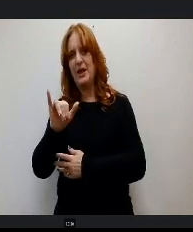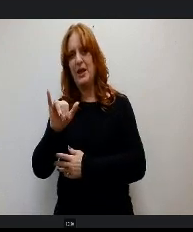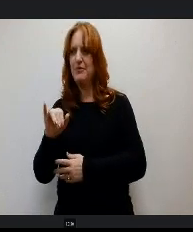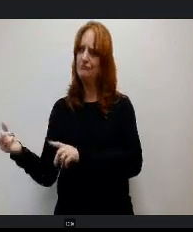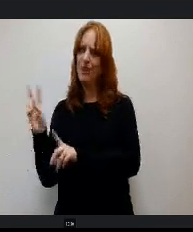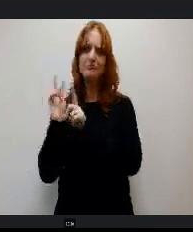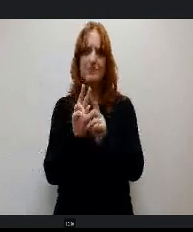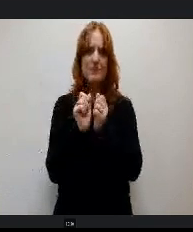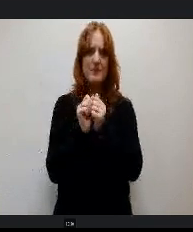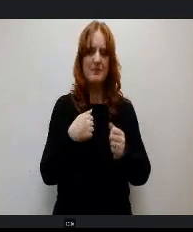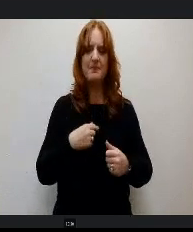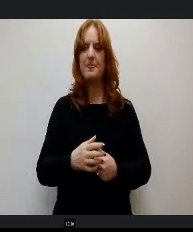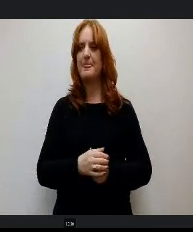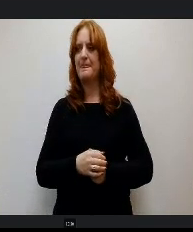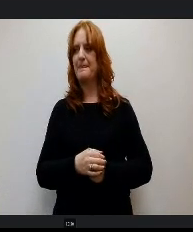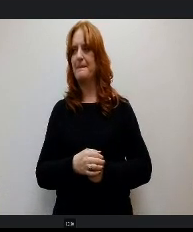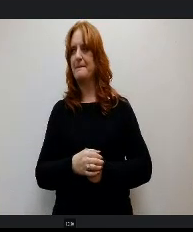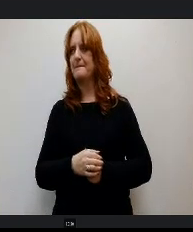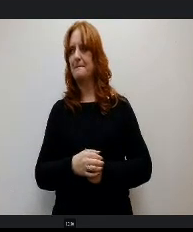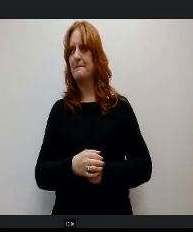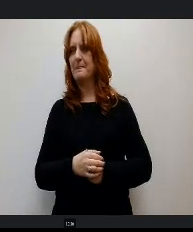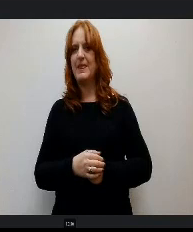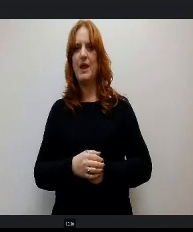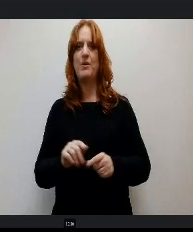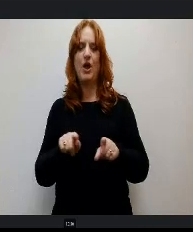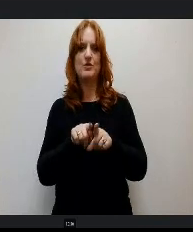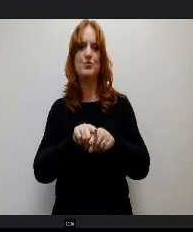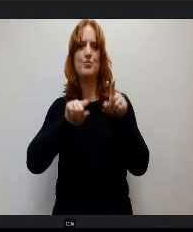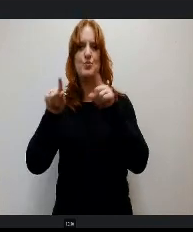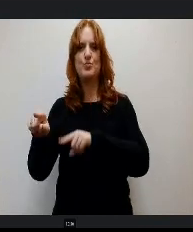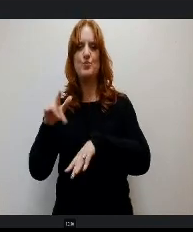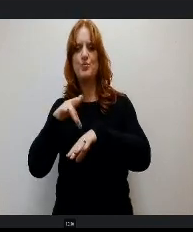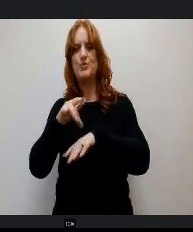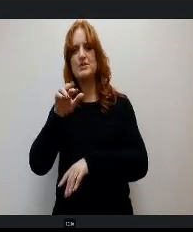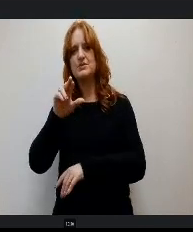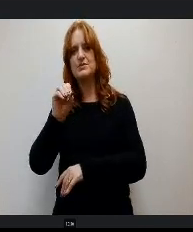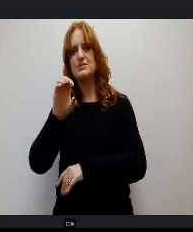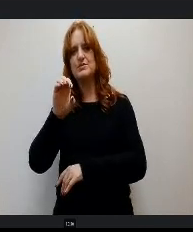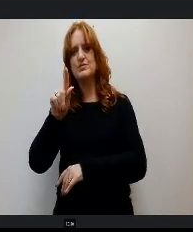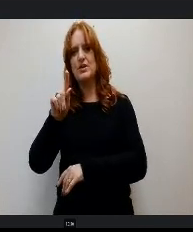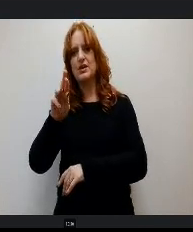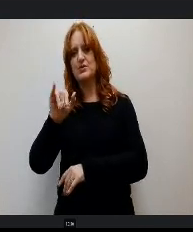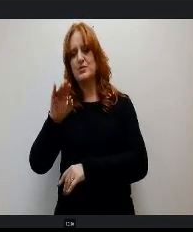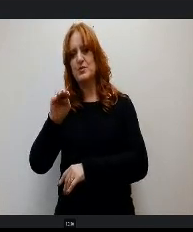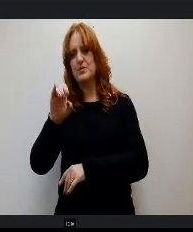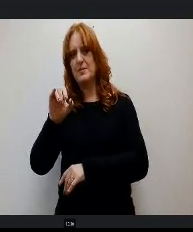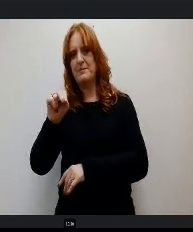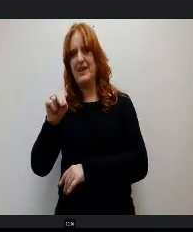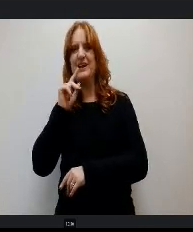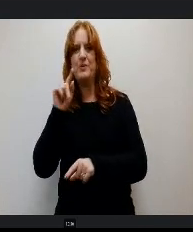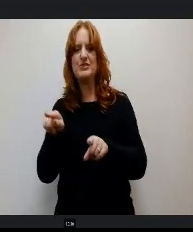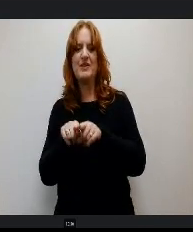And we were at Rack Rimen, Lauren and I, and it was the Recorder concert. The best